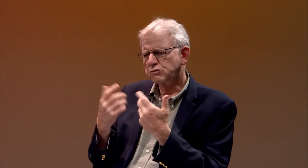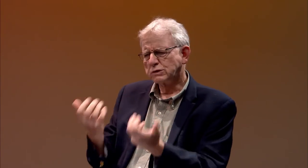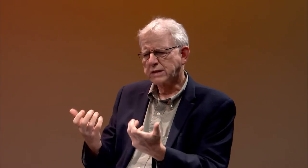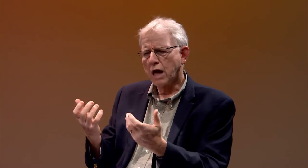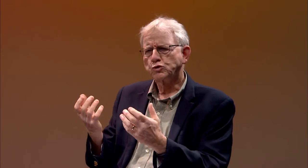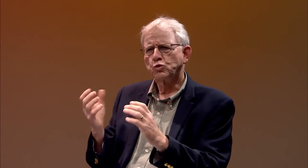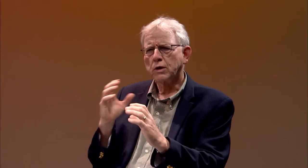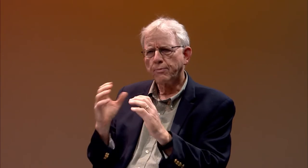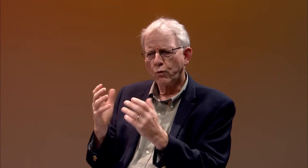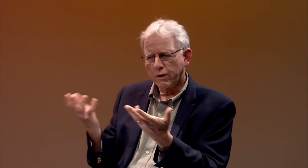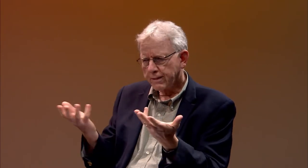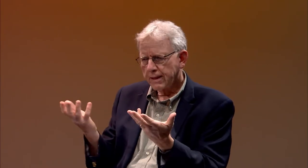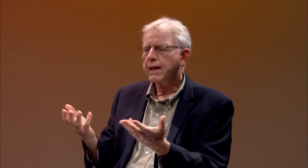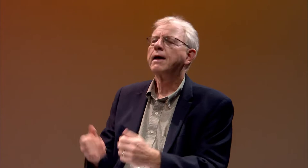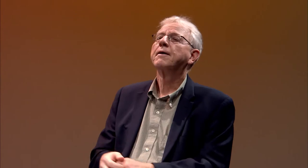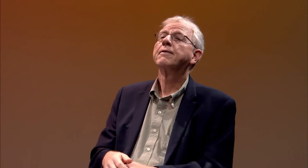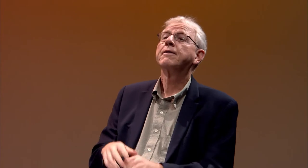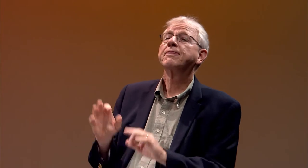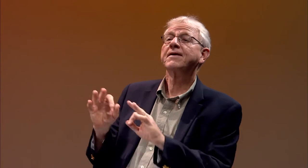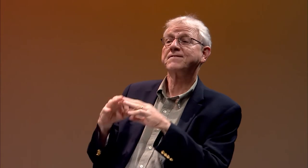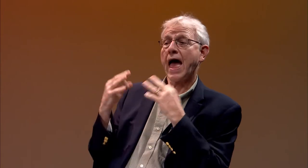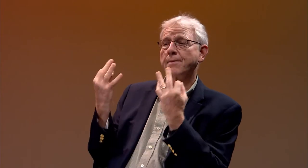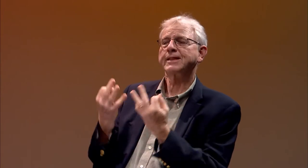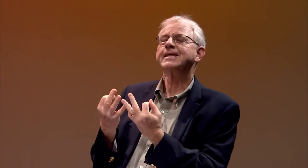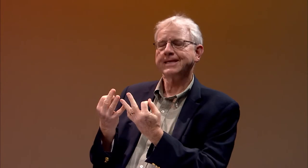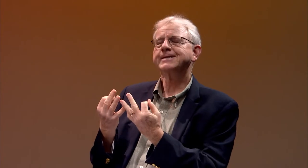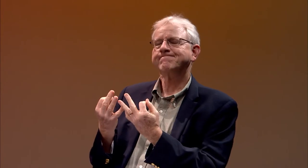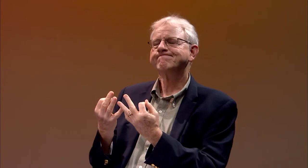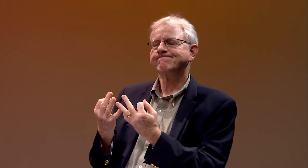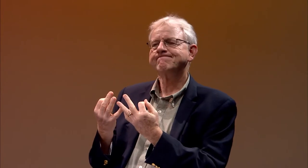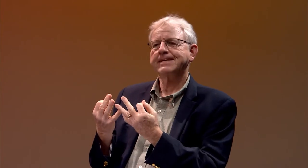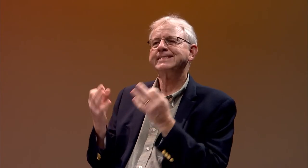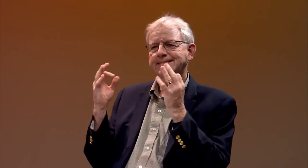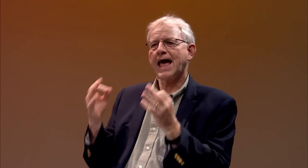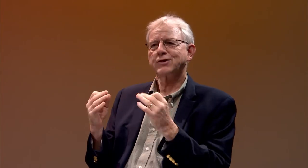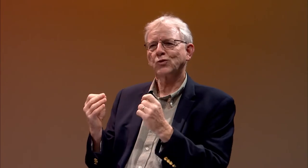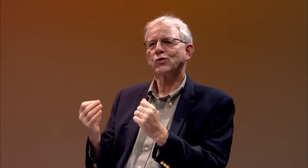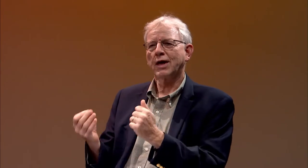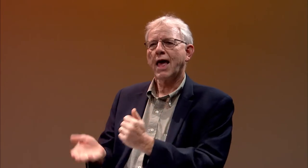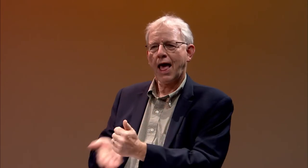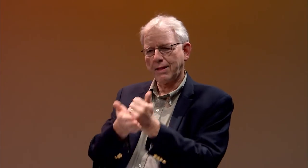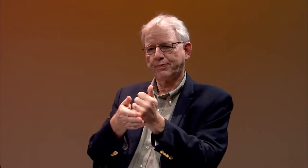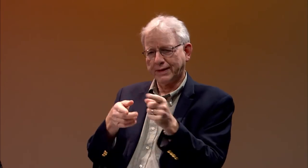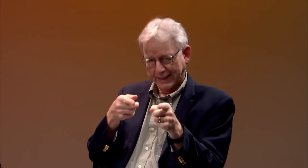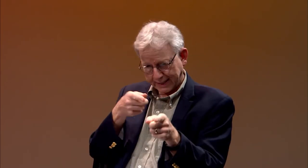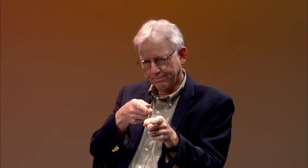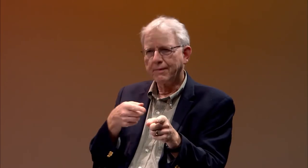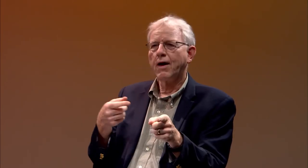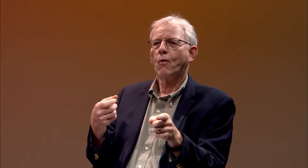he was fascinated by the child's situation and wanted to find a way to communicate with her.